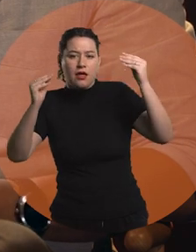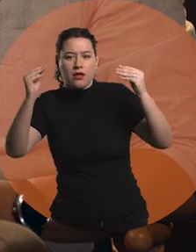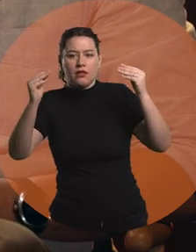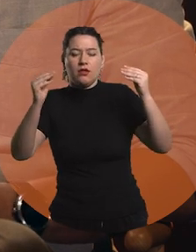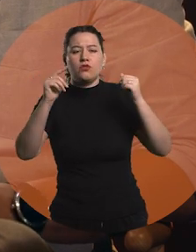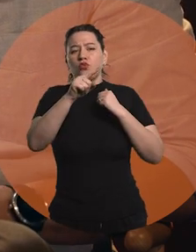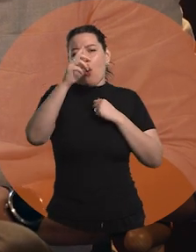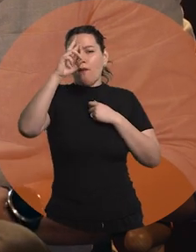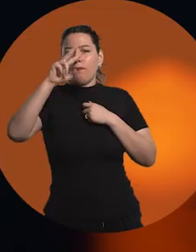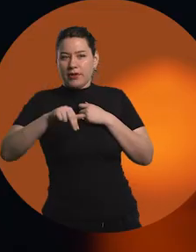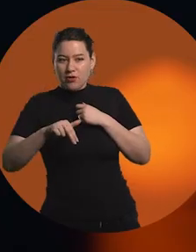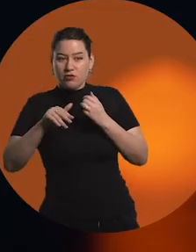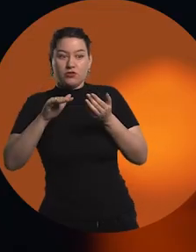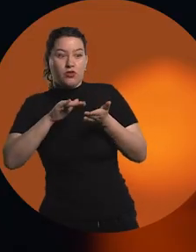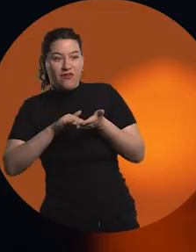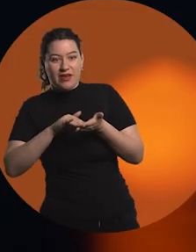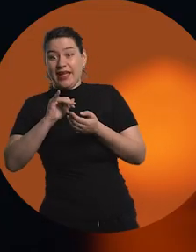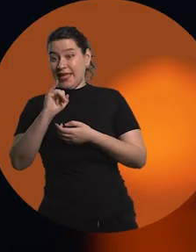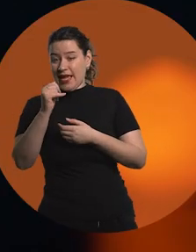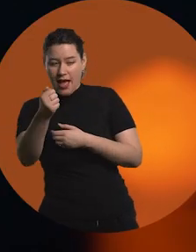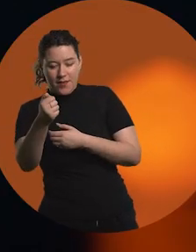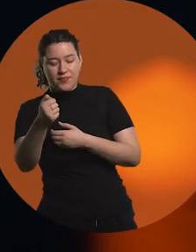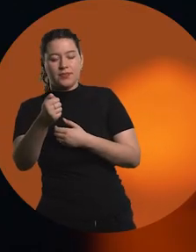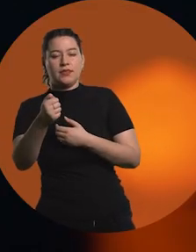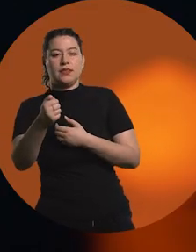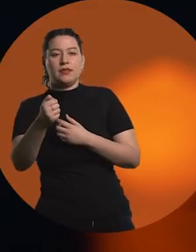First, how do you see the arrival of artificial intelligence?